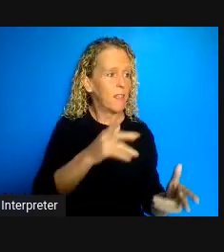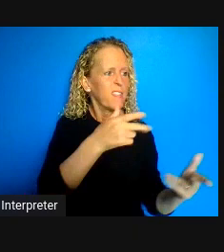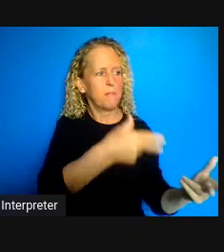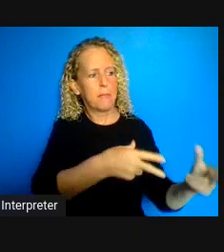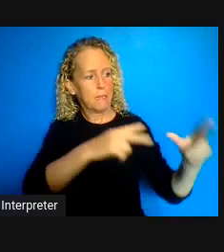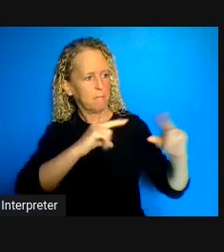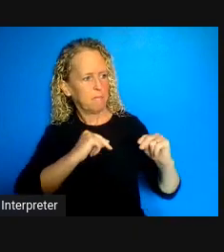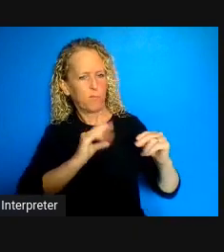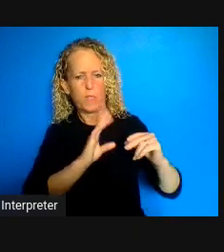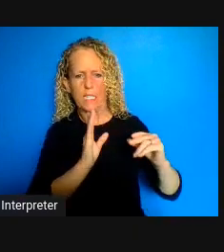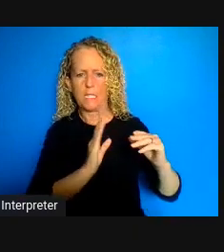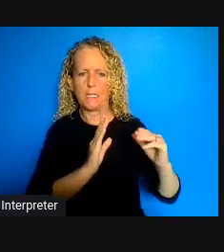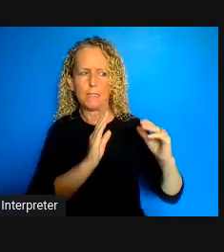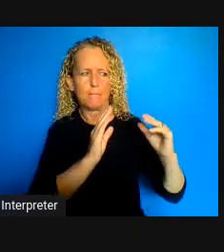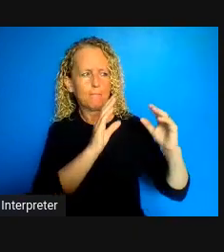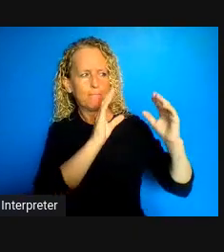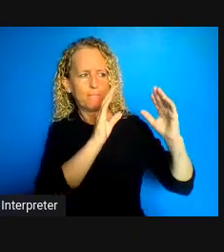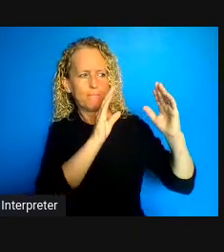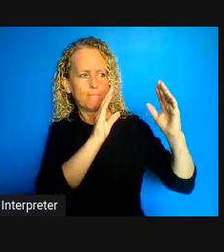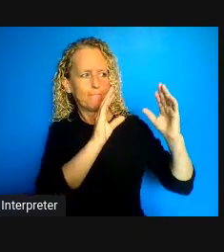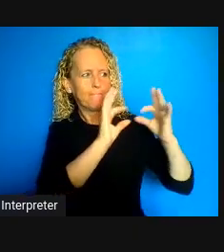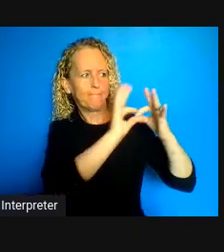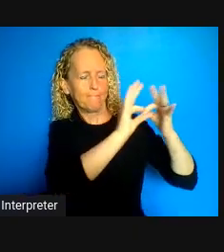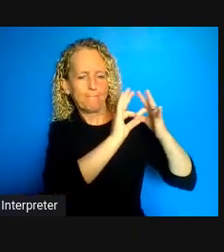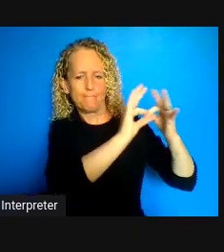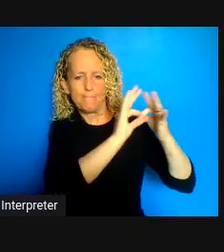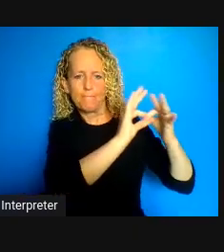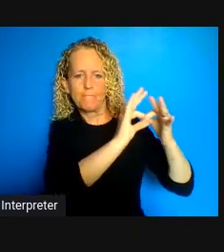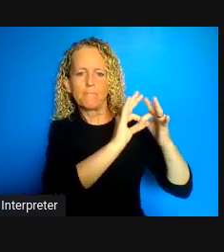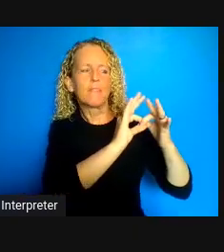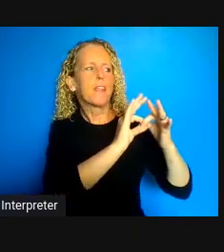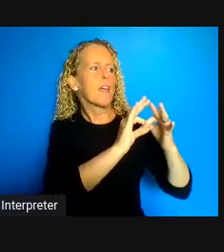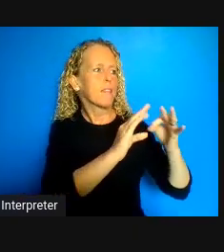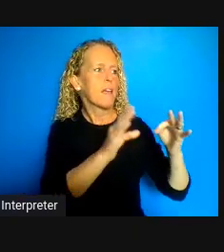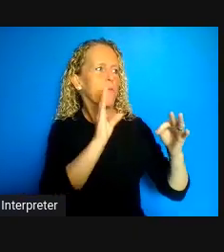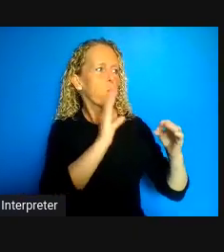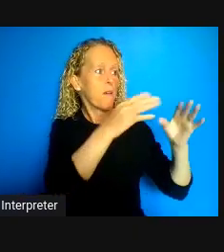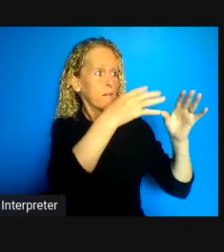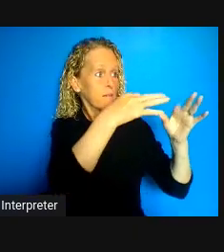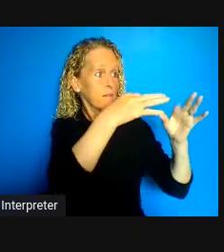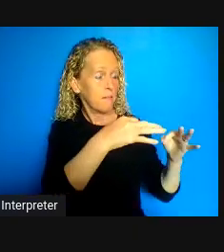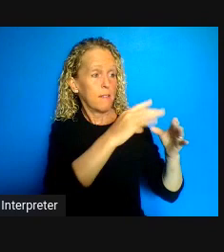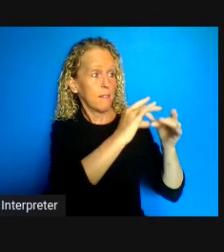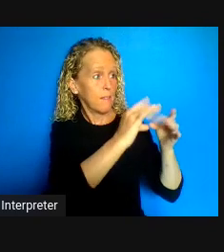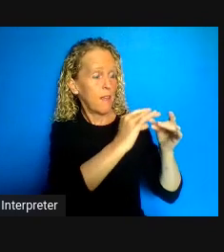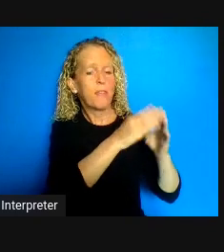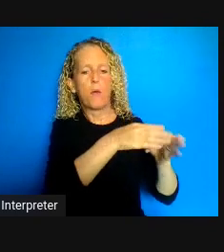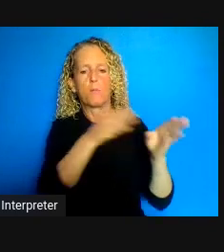little bit before I move more centrally to my subject. I was involved as Adelina